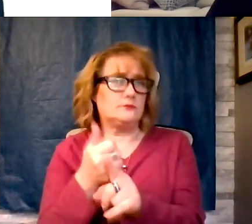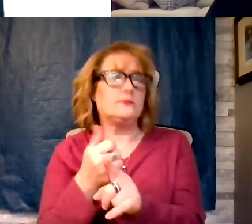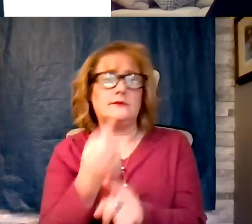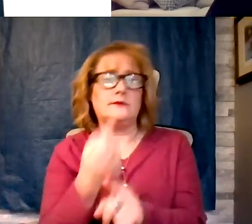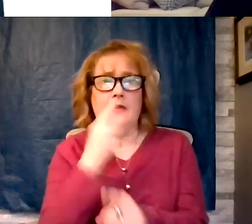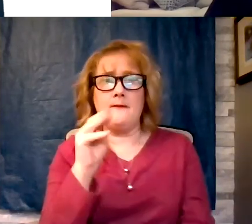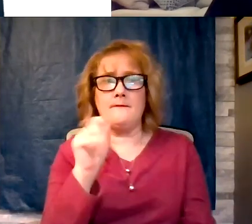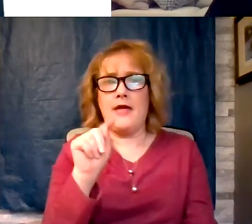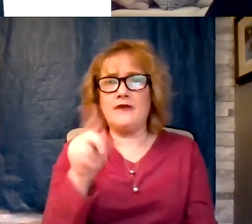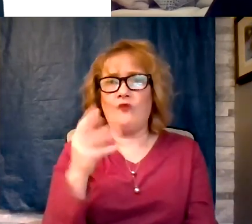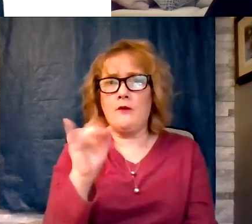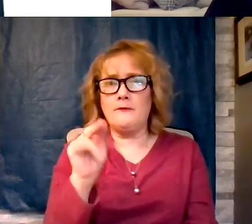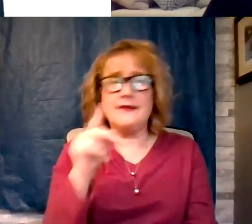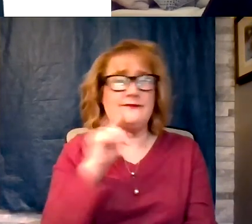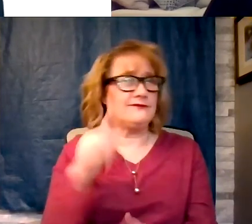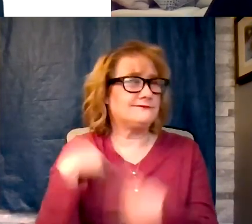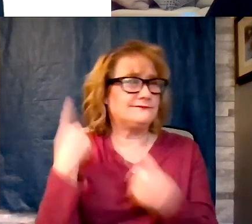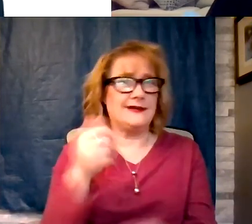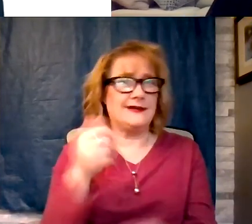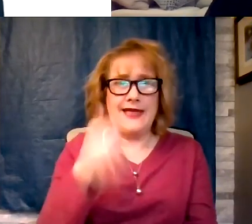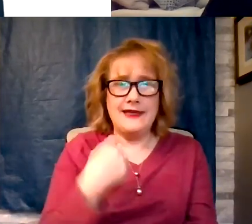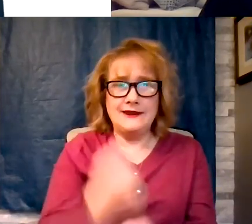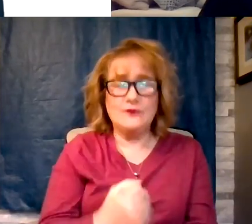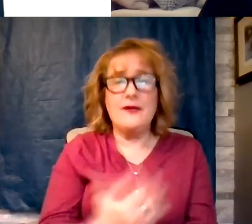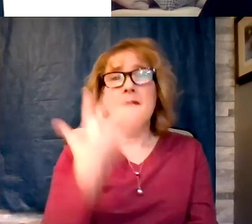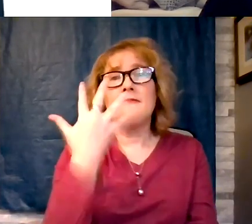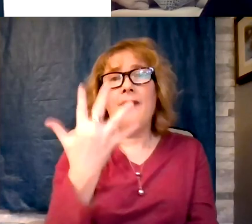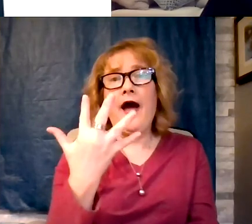metaphorman over ten years five pills a day.